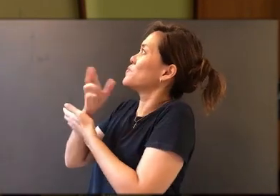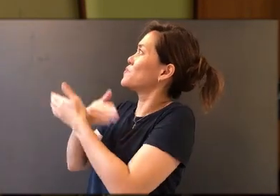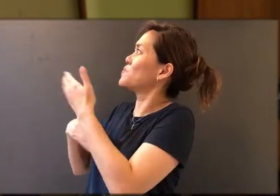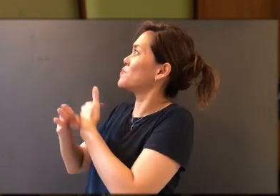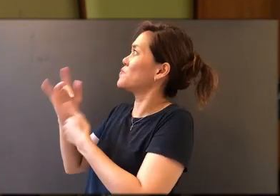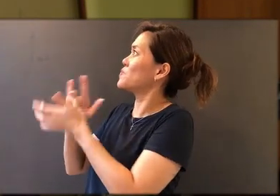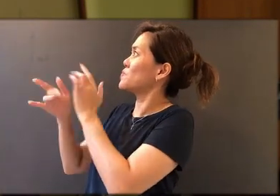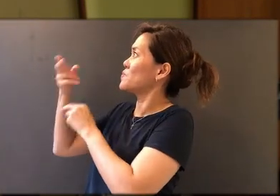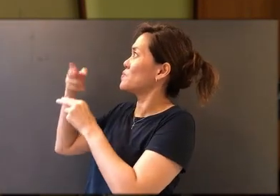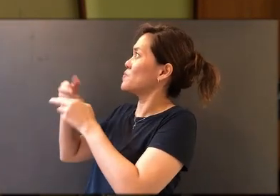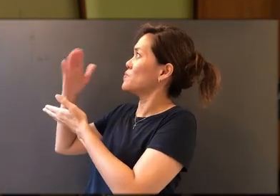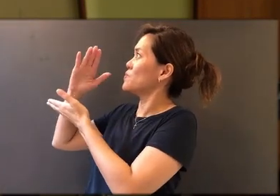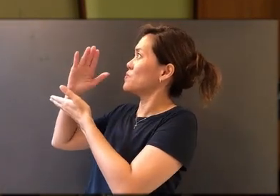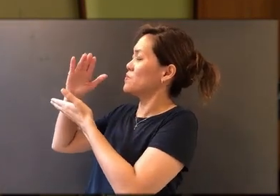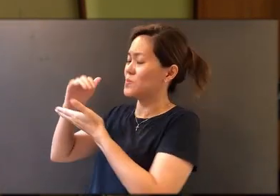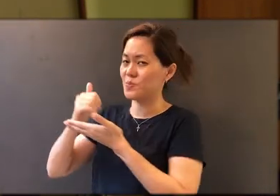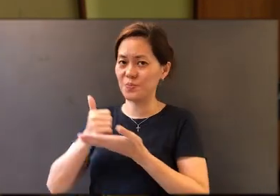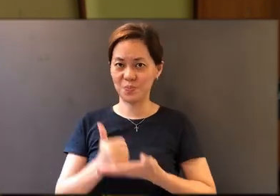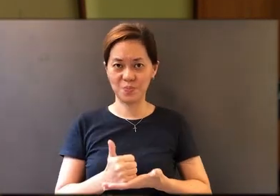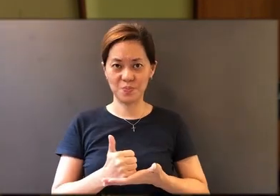In Jesus' name we pray, amen.